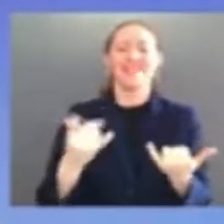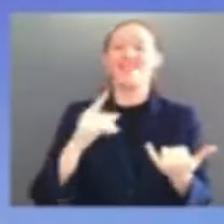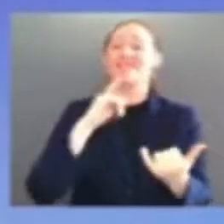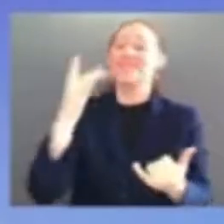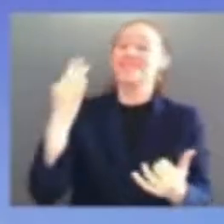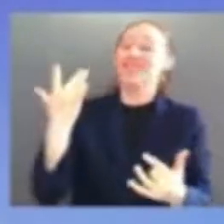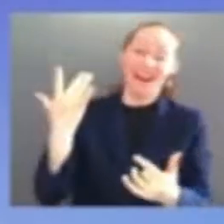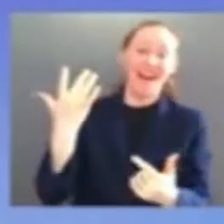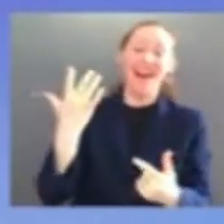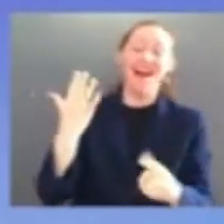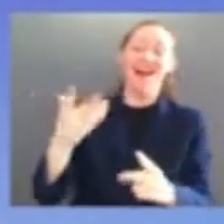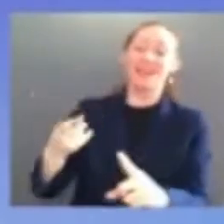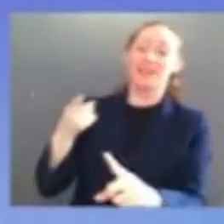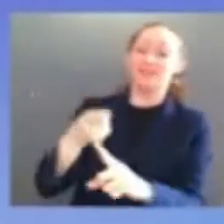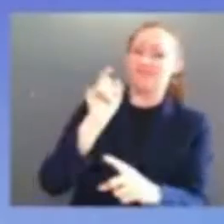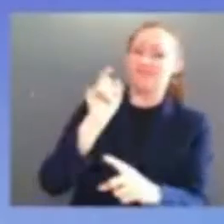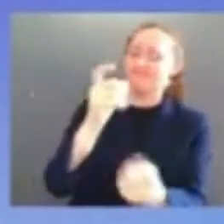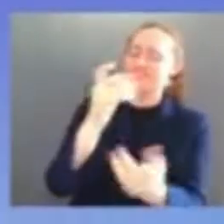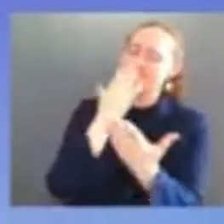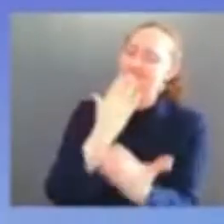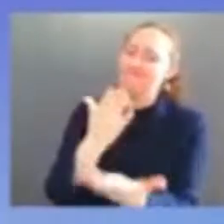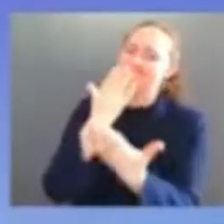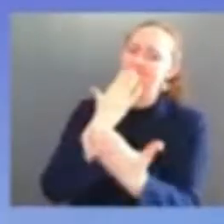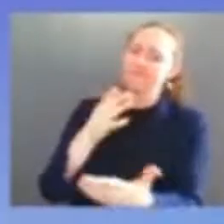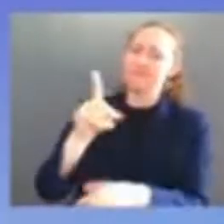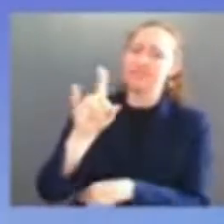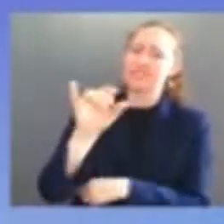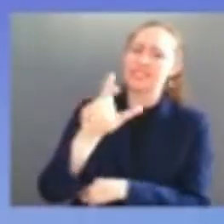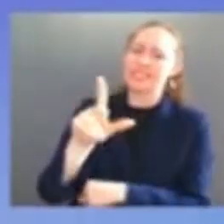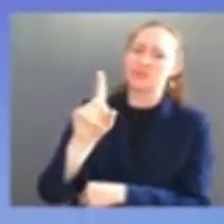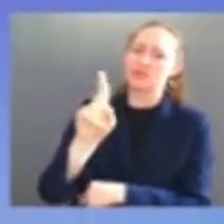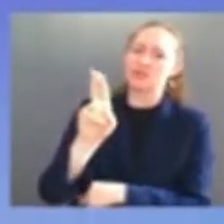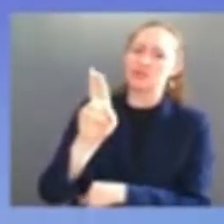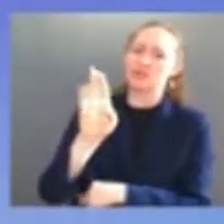i'm serious dick i'm deadly earnest when i say that